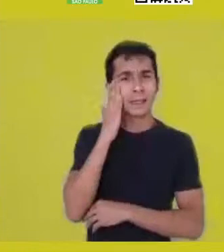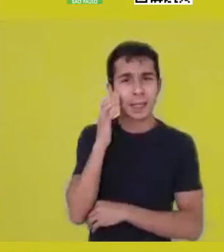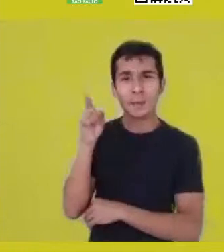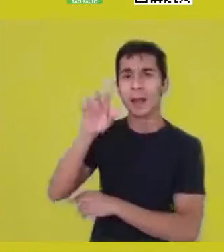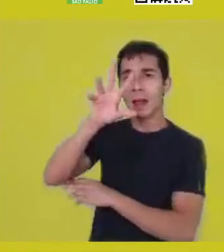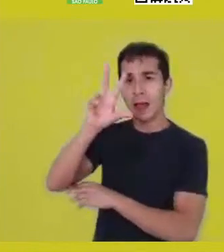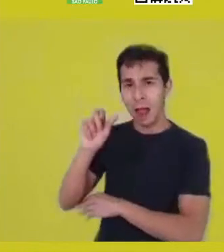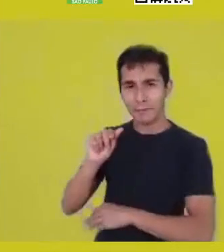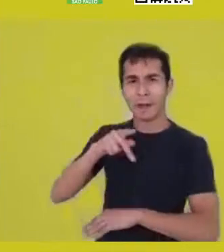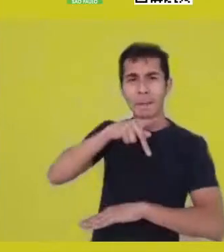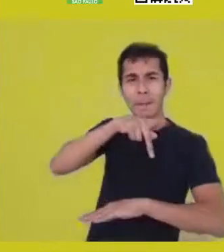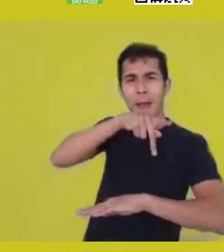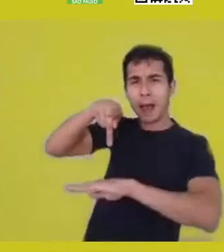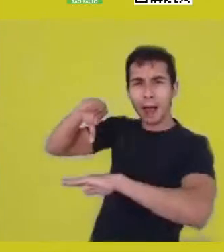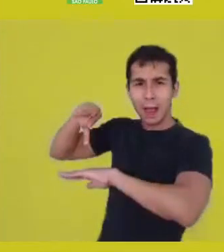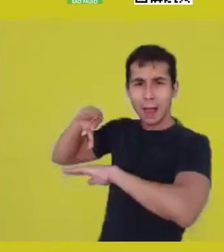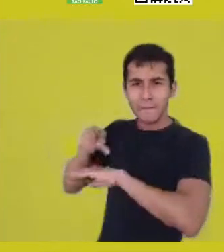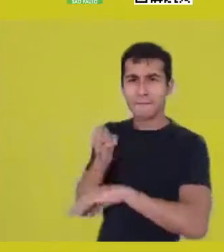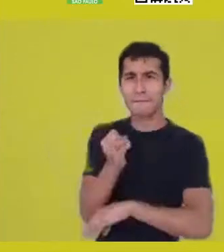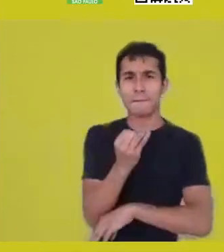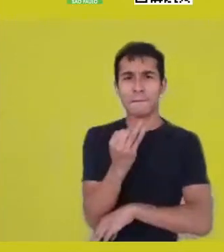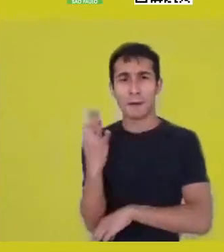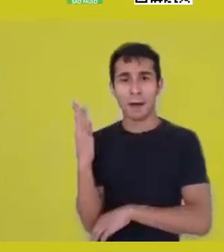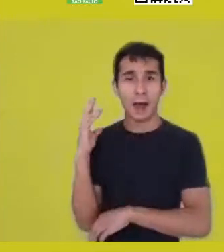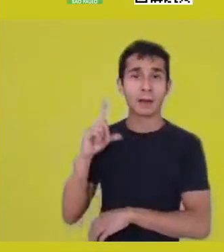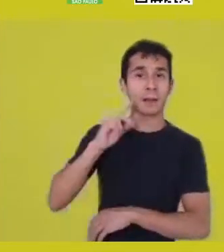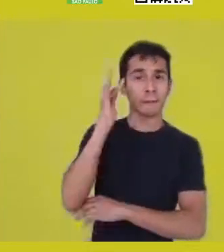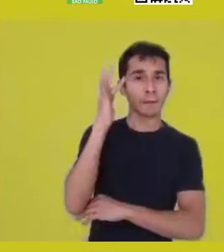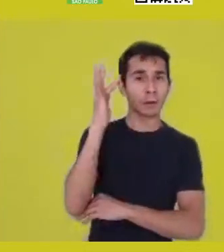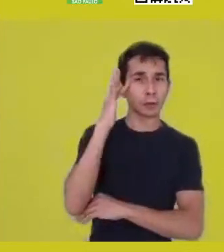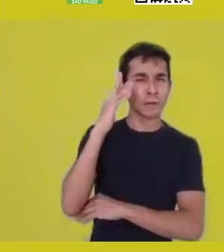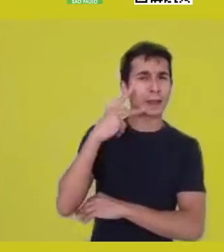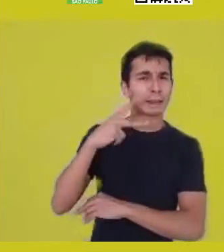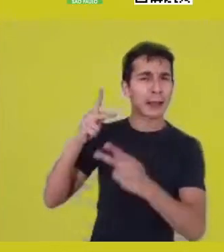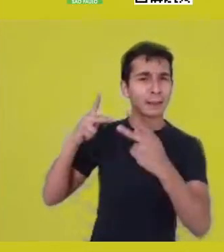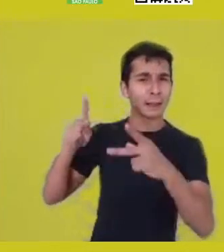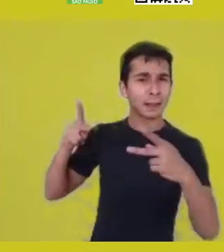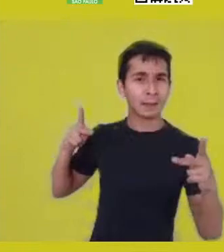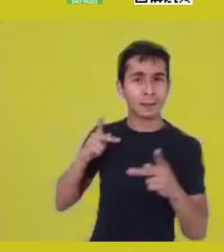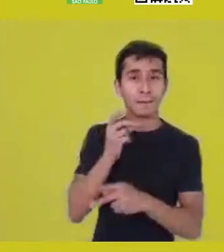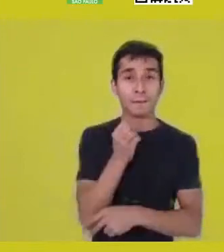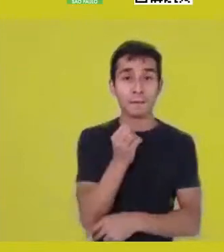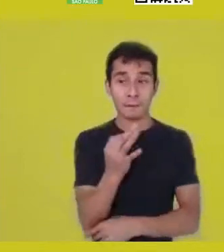with diverse philosophies, there are elements which are similar,